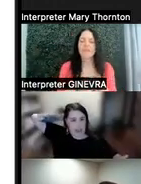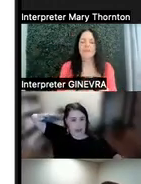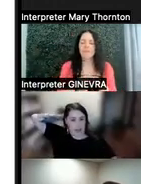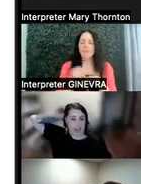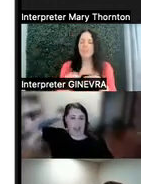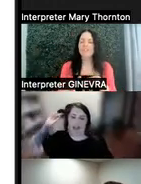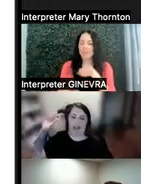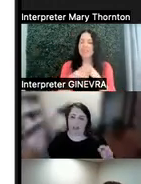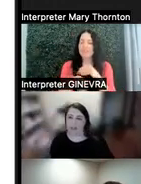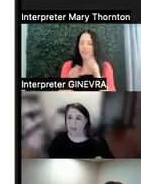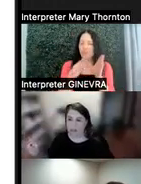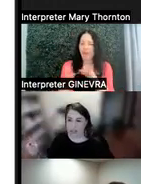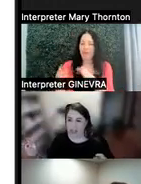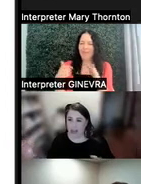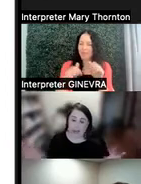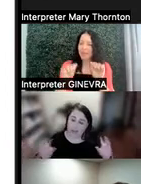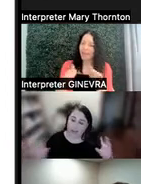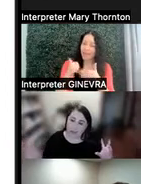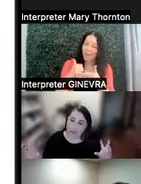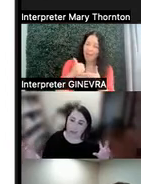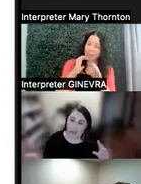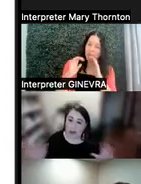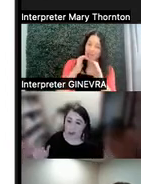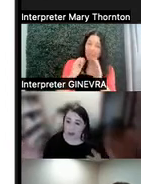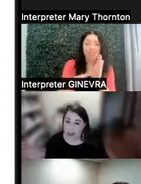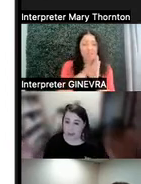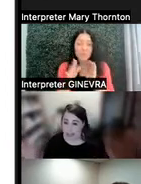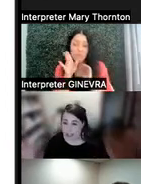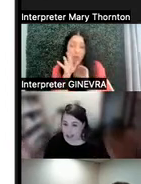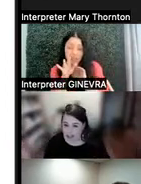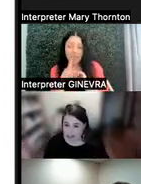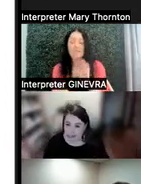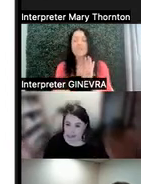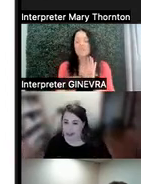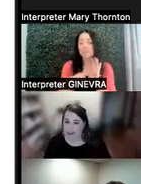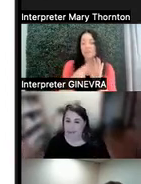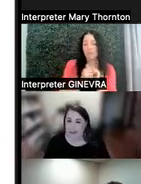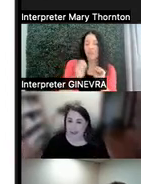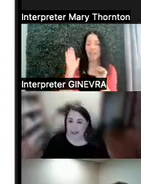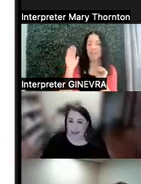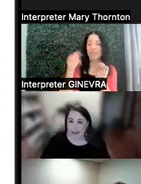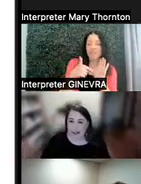that we can help to communicate-- sometimes verbally, but also our expectations.